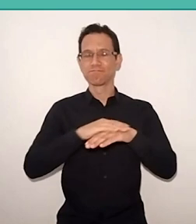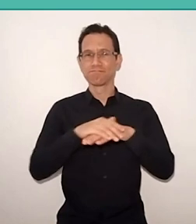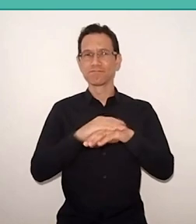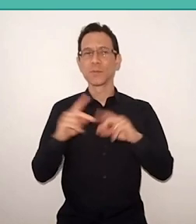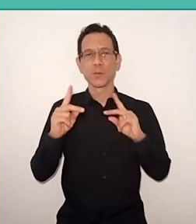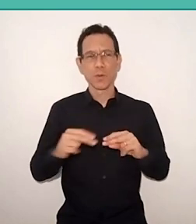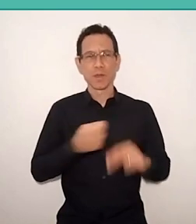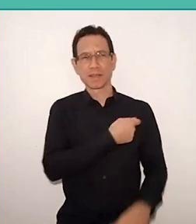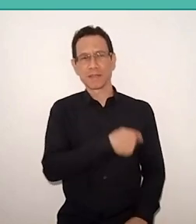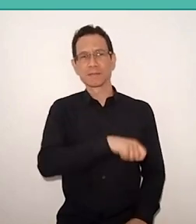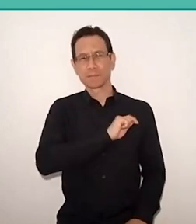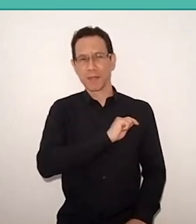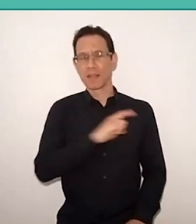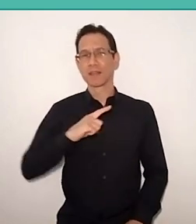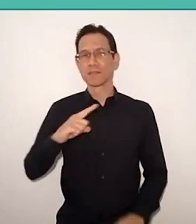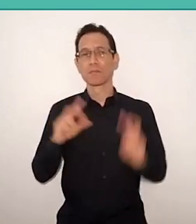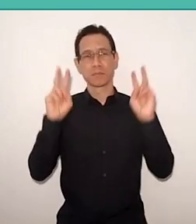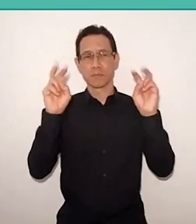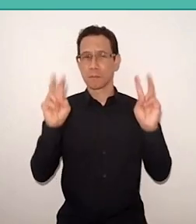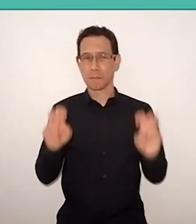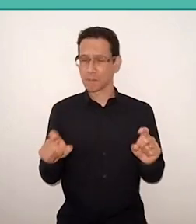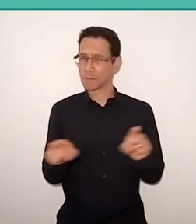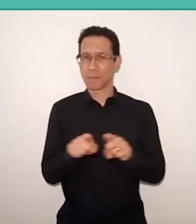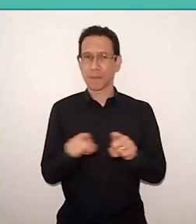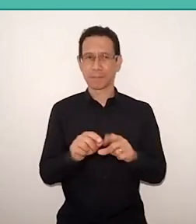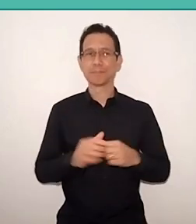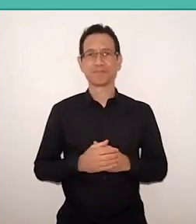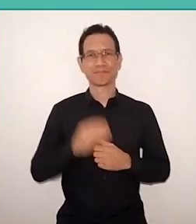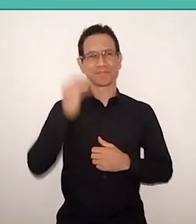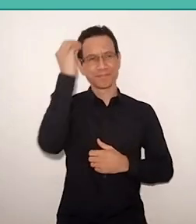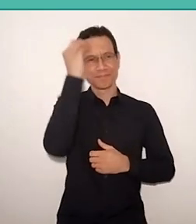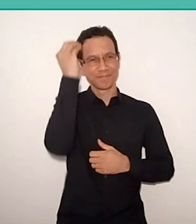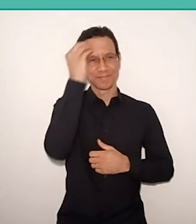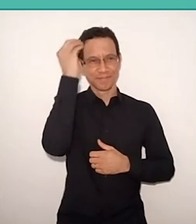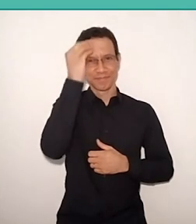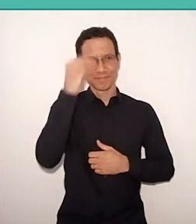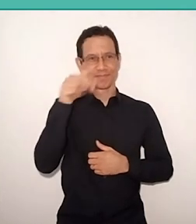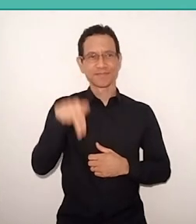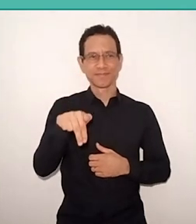dealing with this issue as well, showing the nationals and internationals experiences